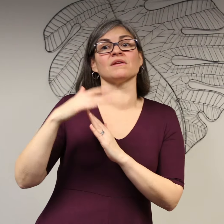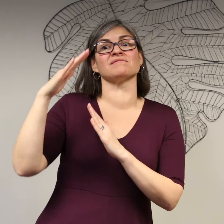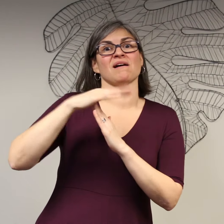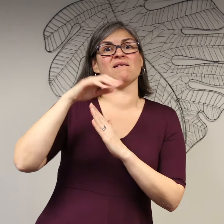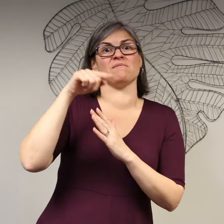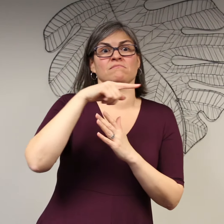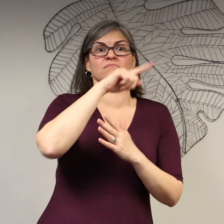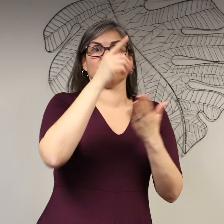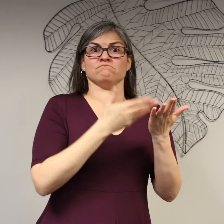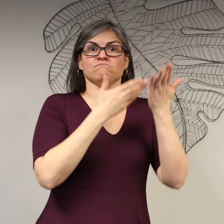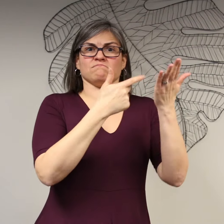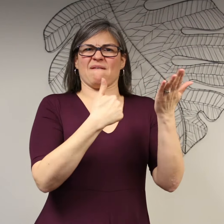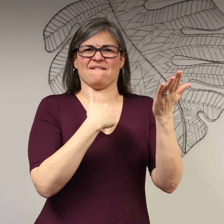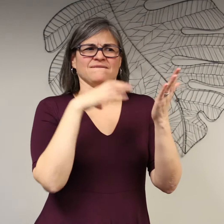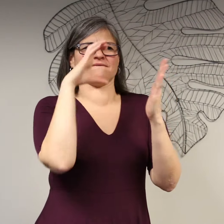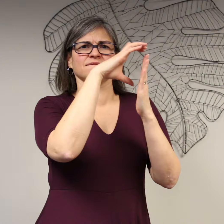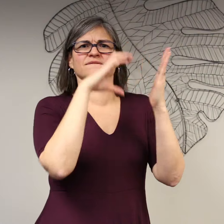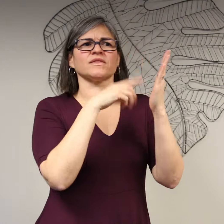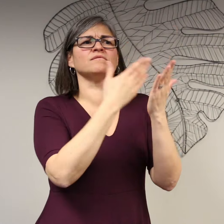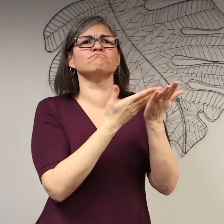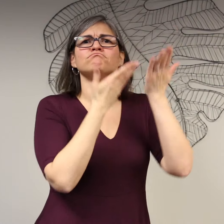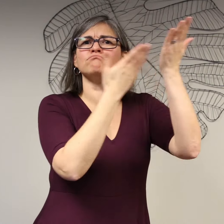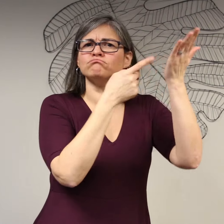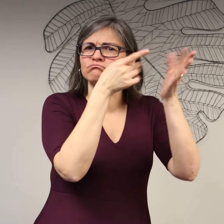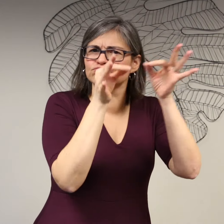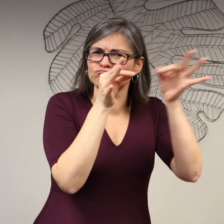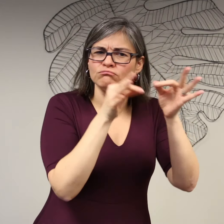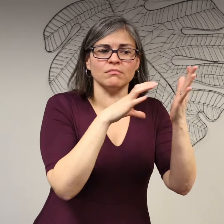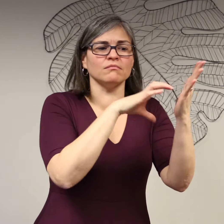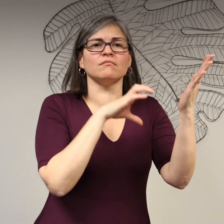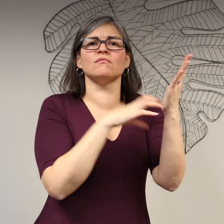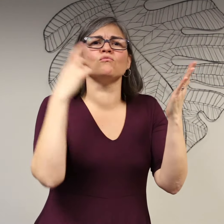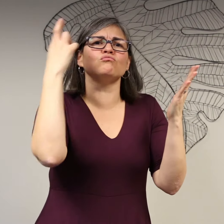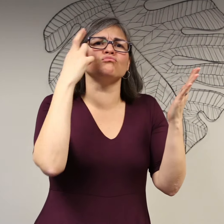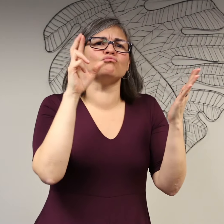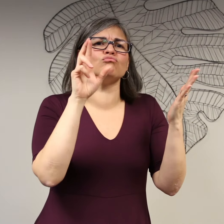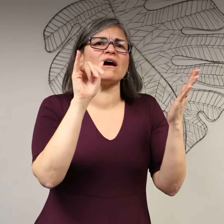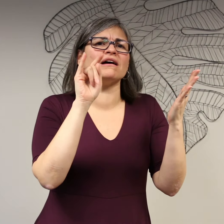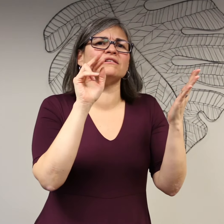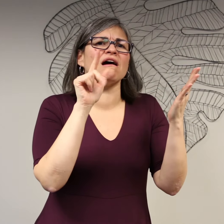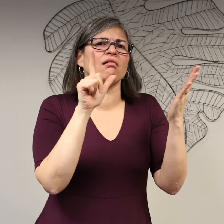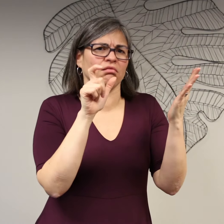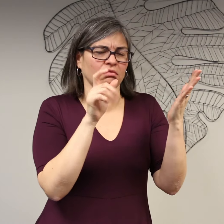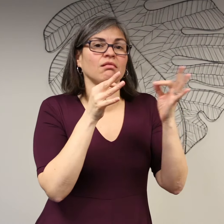For each priority, there is an explanation and rationale.